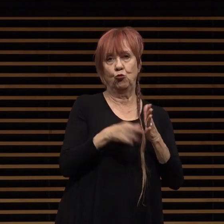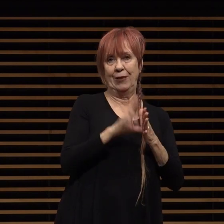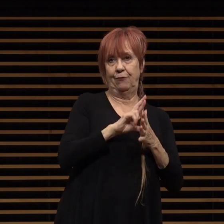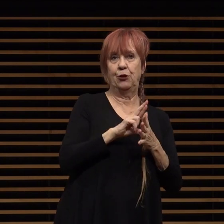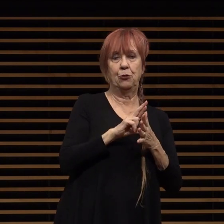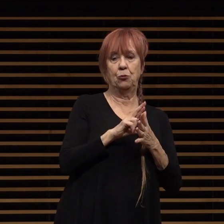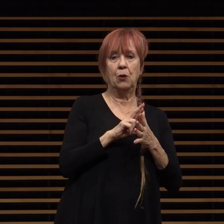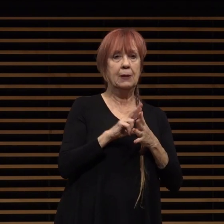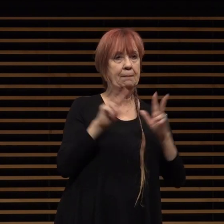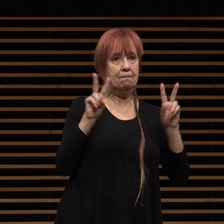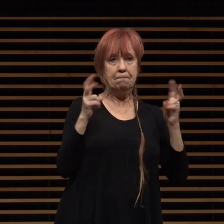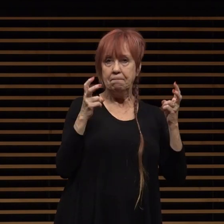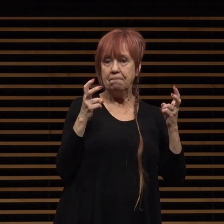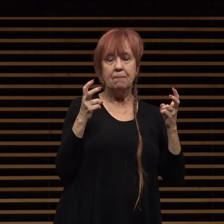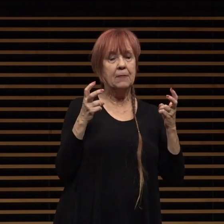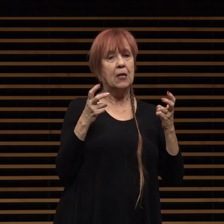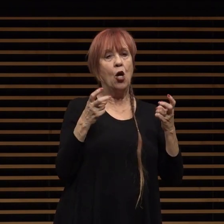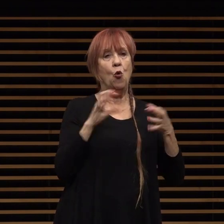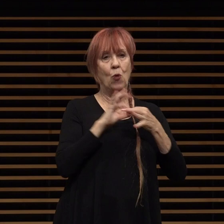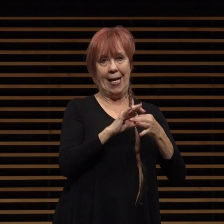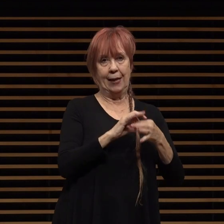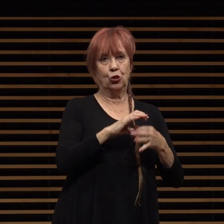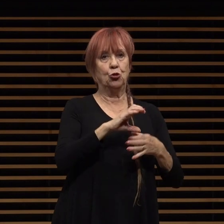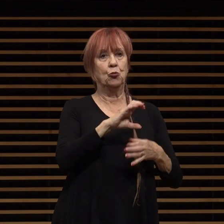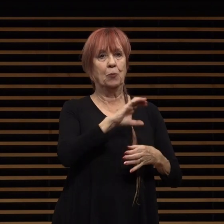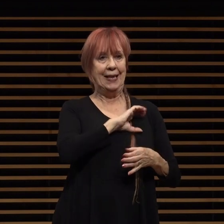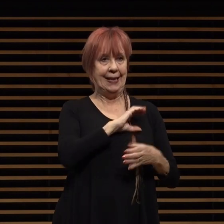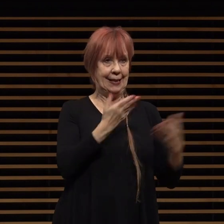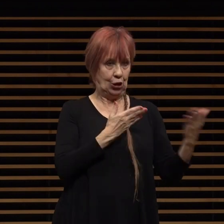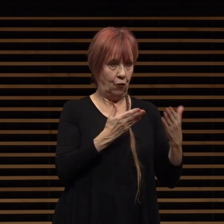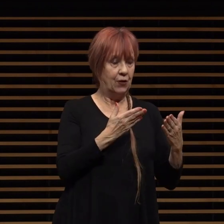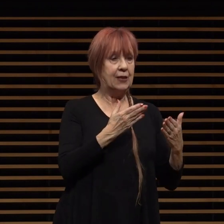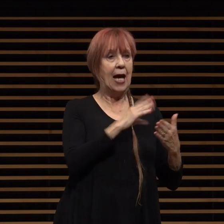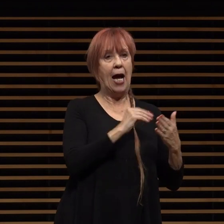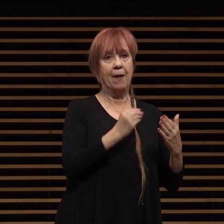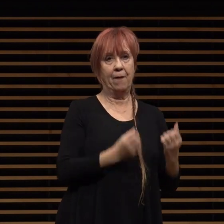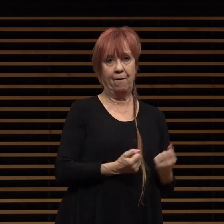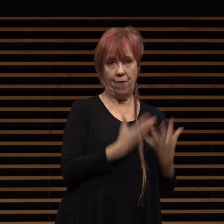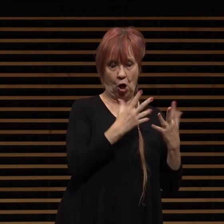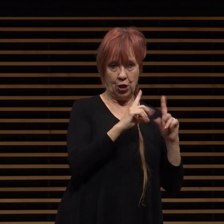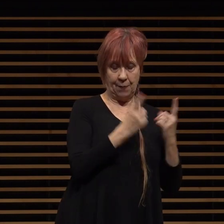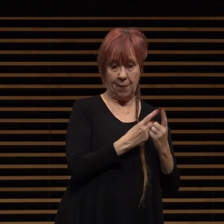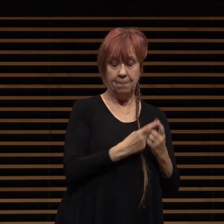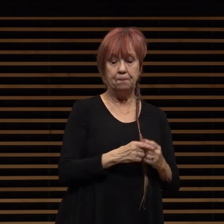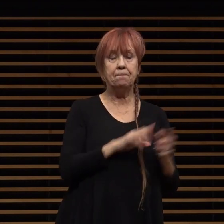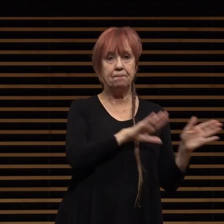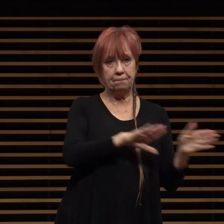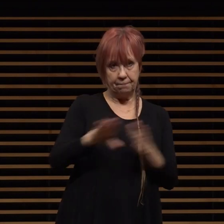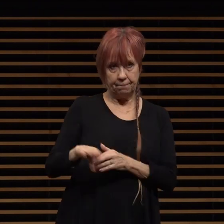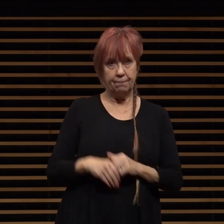relating to police services and our paston police and fire departments